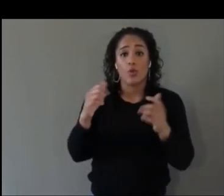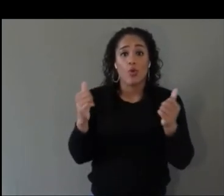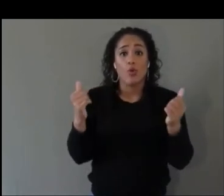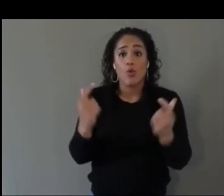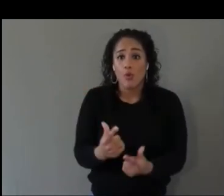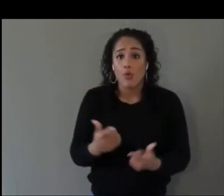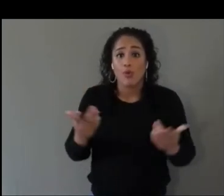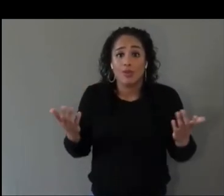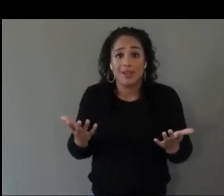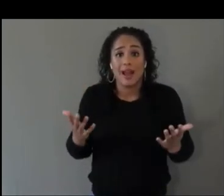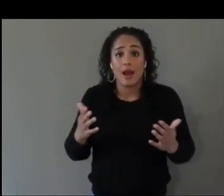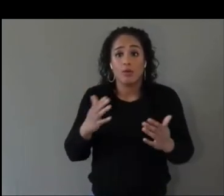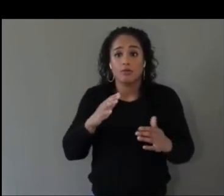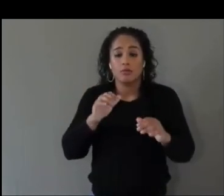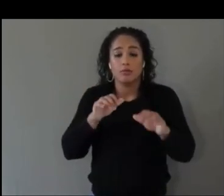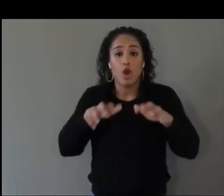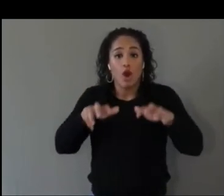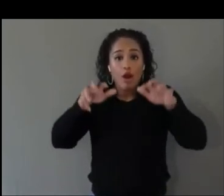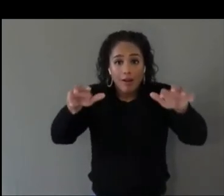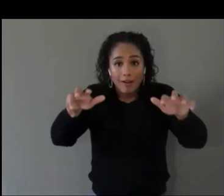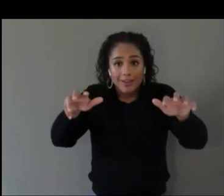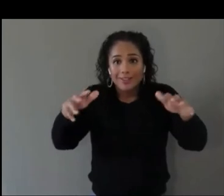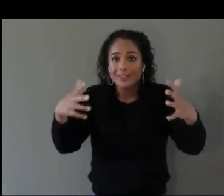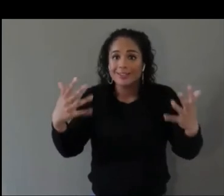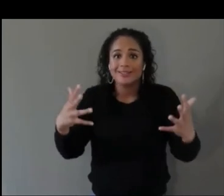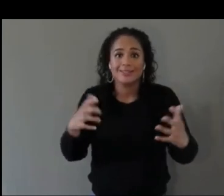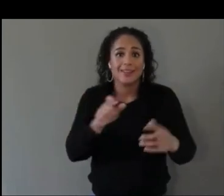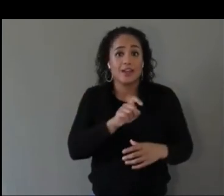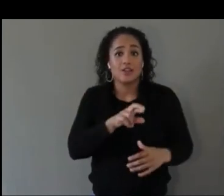First and foremost, test with individuals with lived experience.